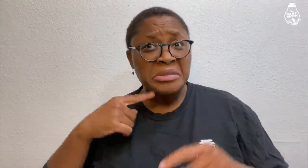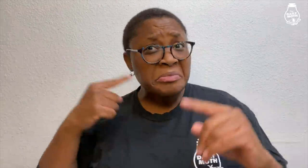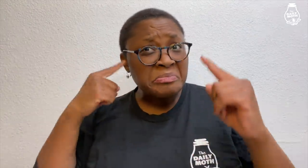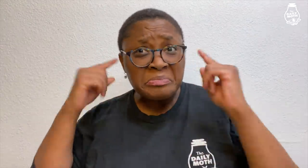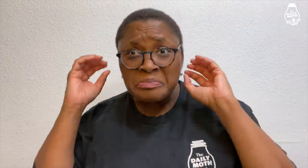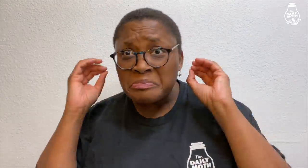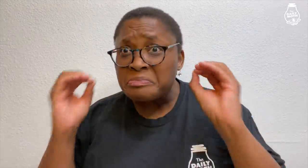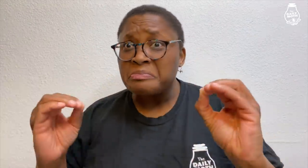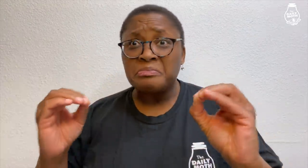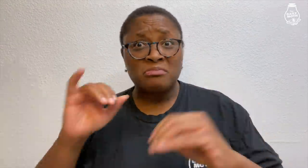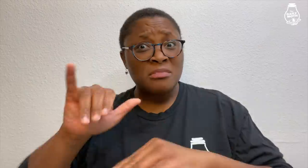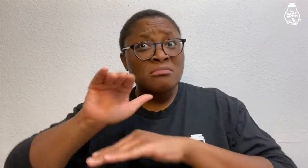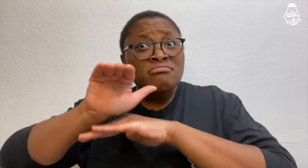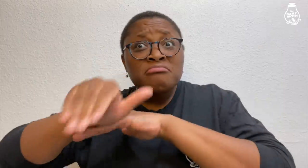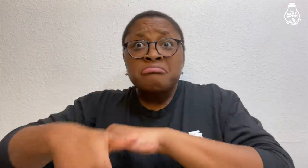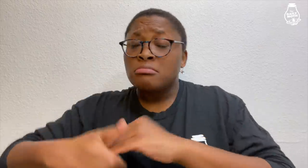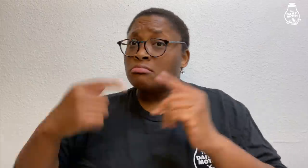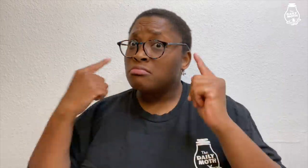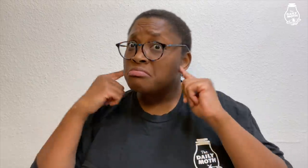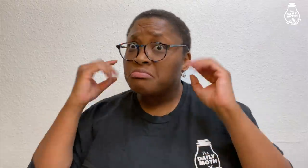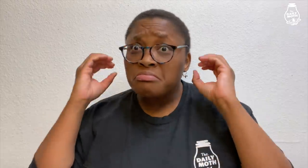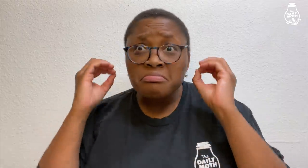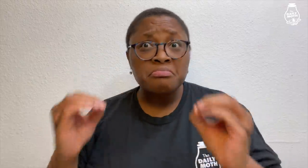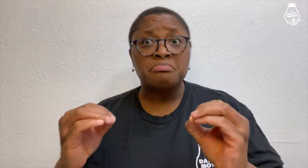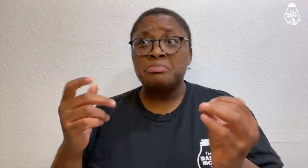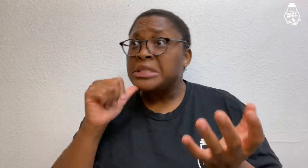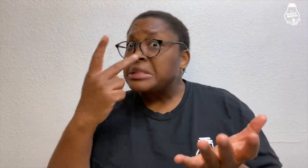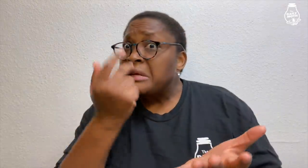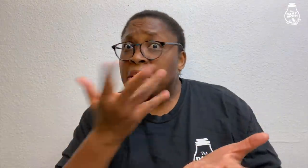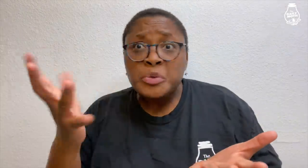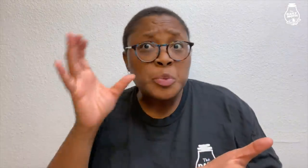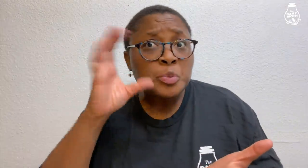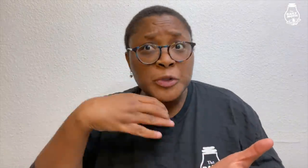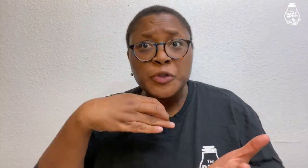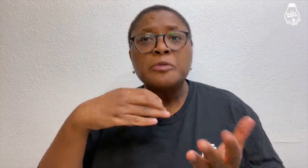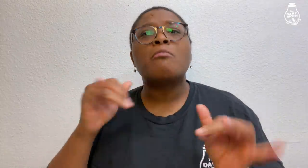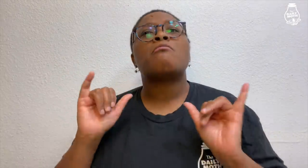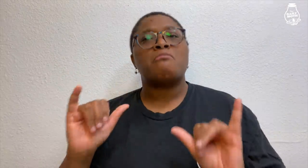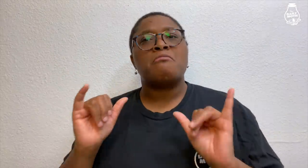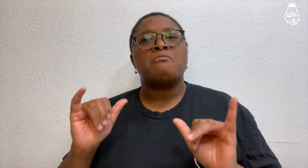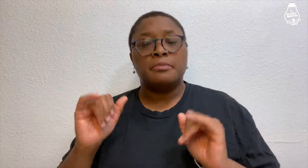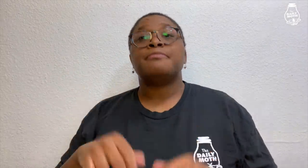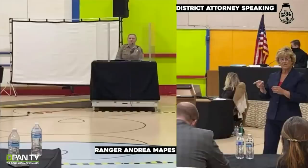those three women said they heard nothing that night and hadn't heard anything weird.